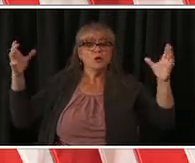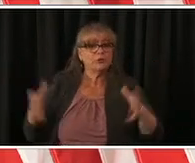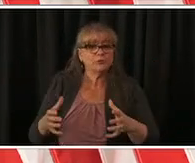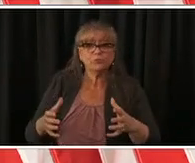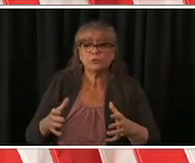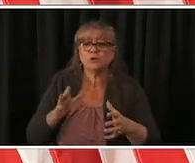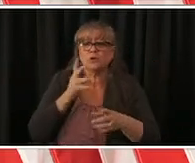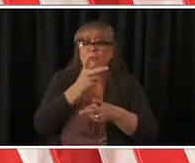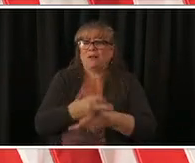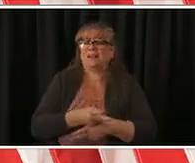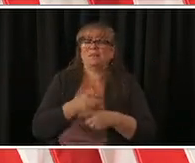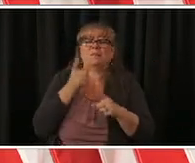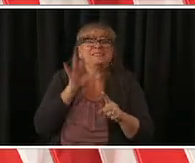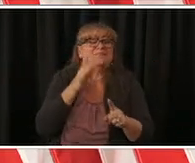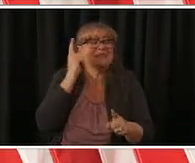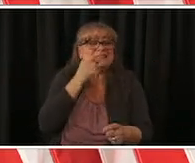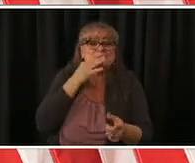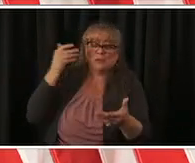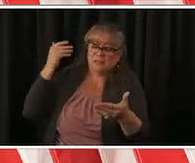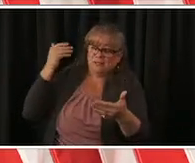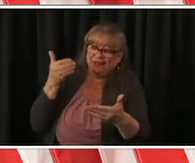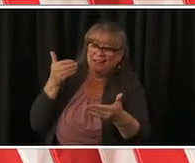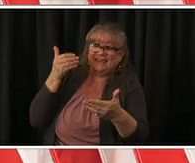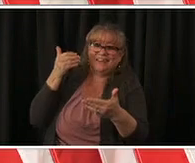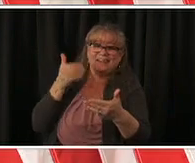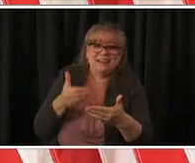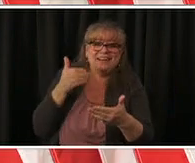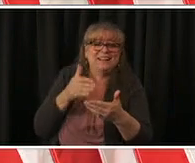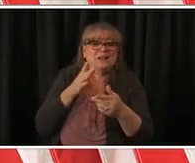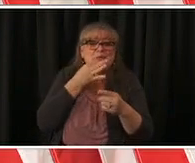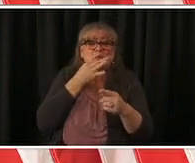you'll be able to get this vaccine next week the week after the week after that very very soon